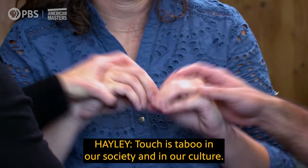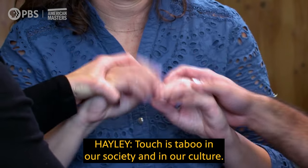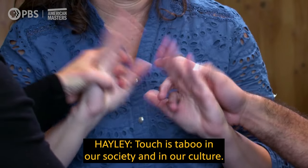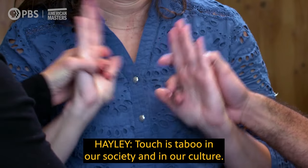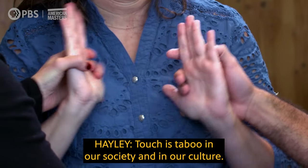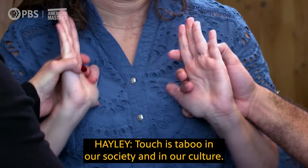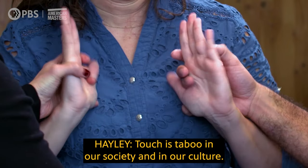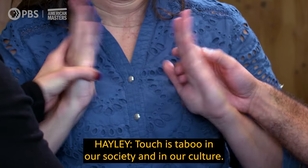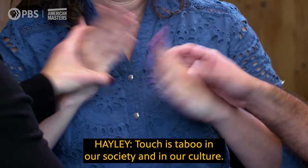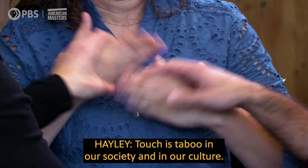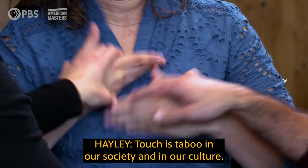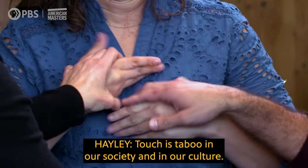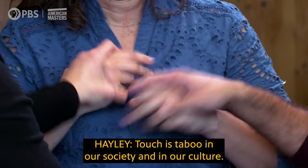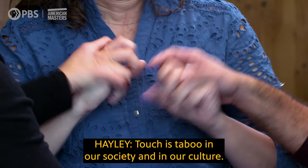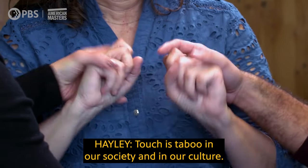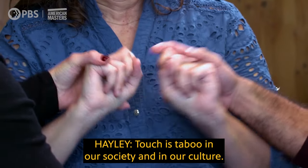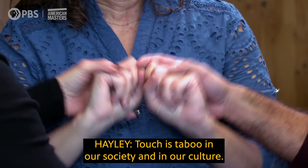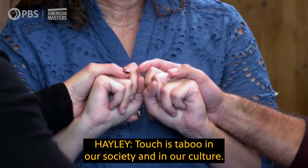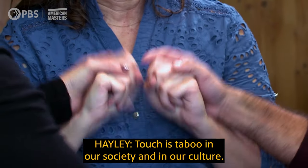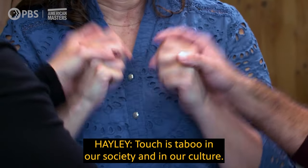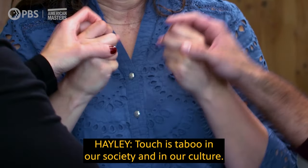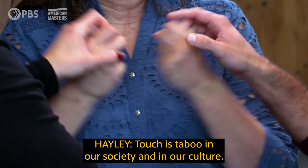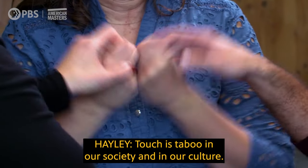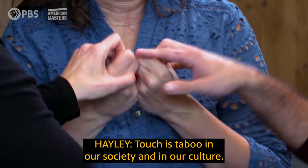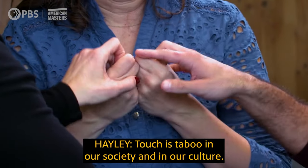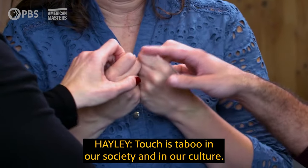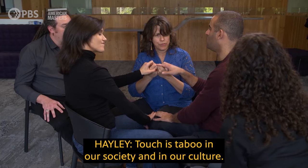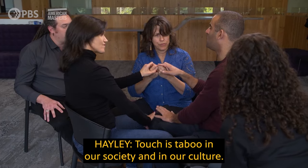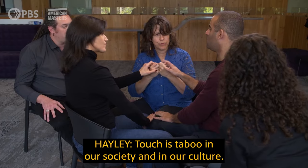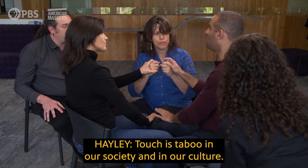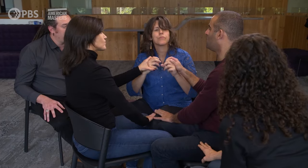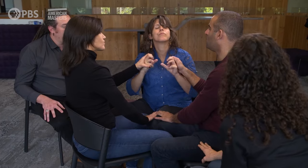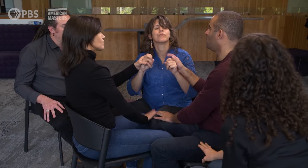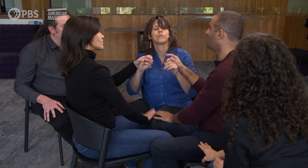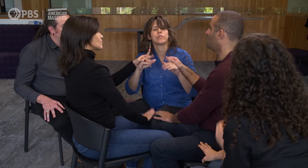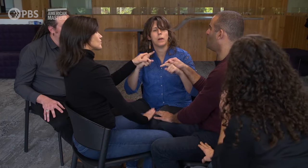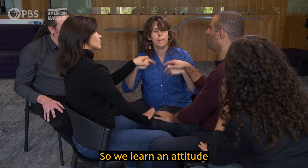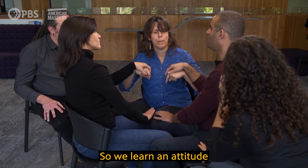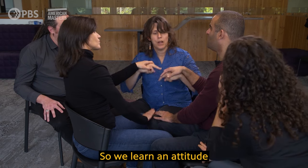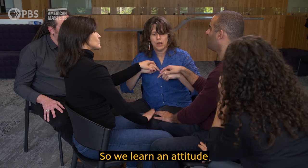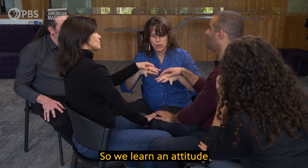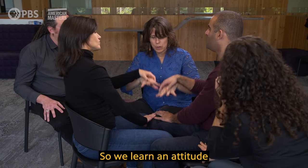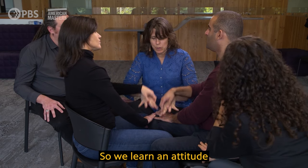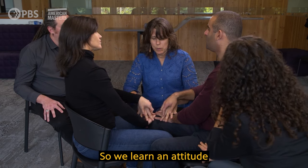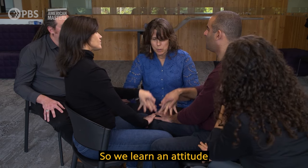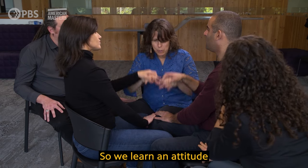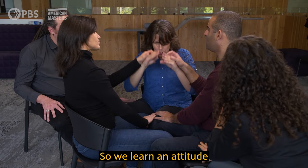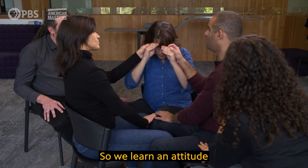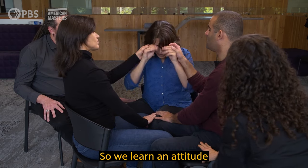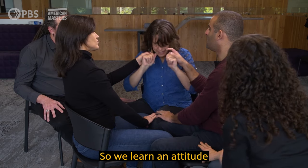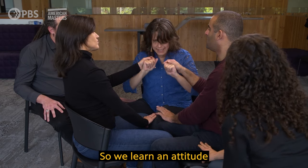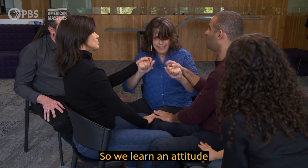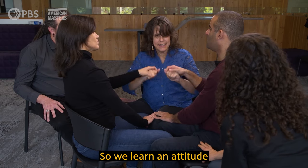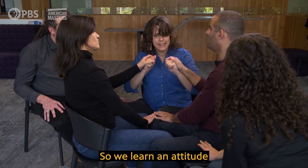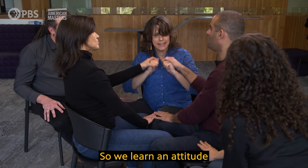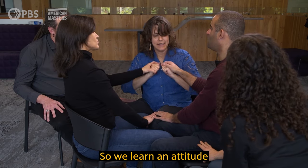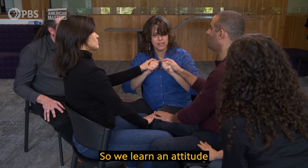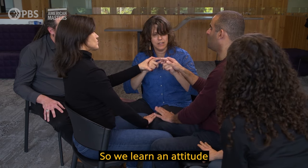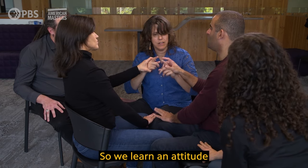Touch is taboo in our society and in our culture. So we learn an attitude